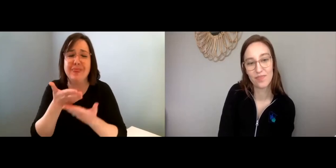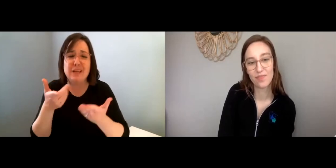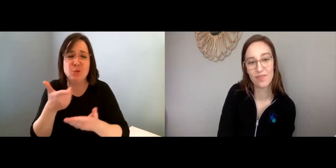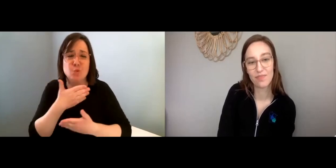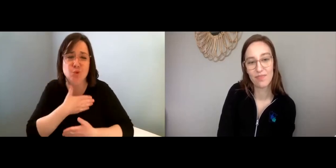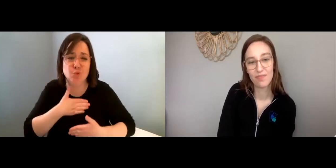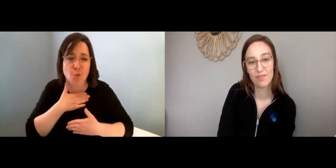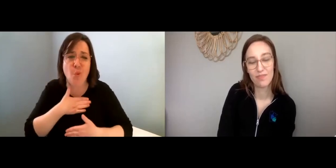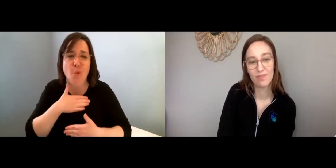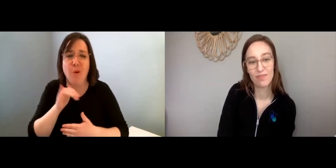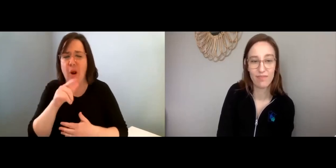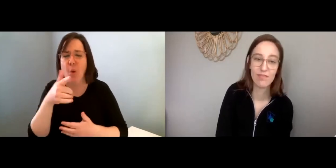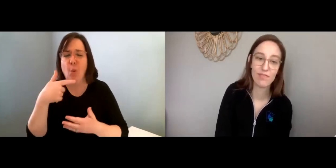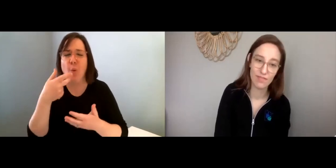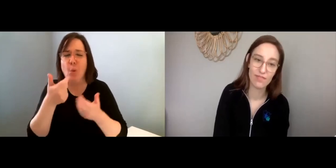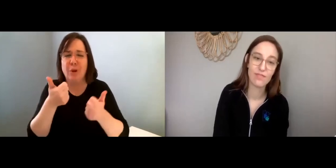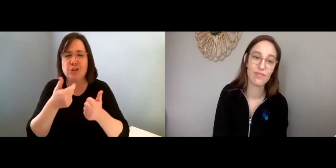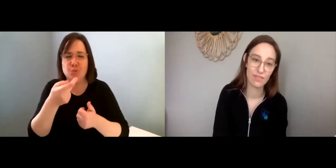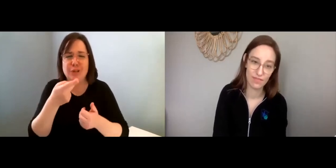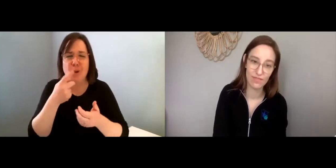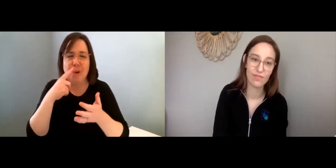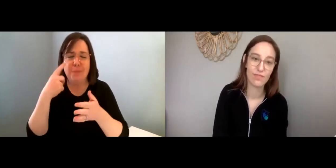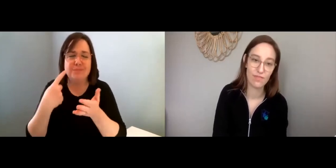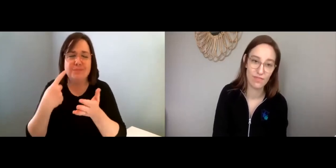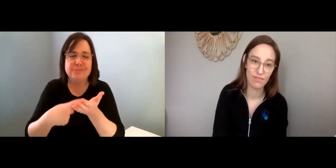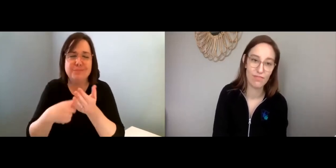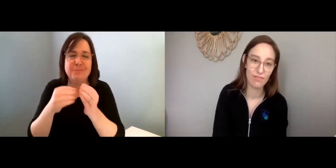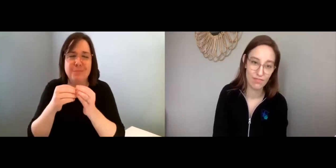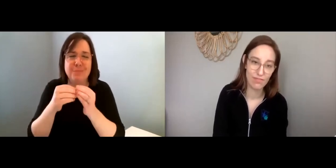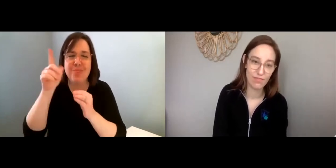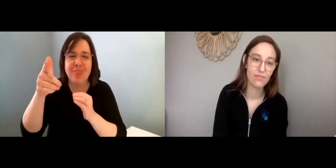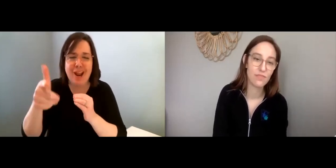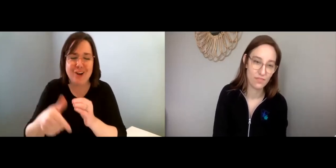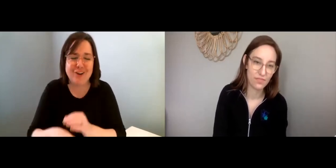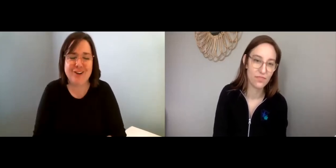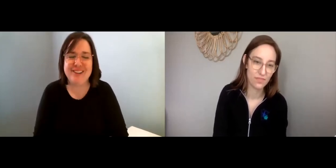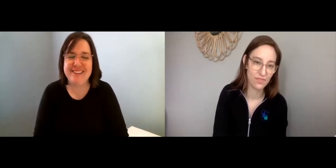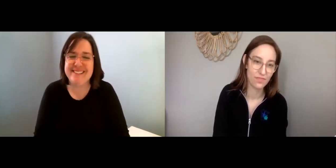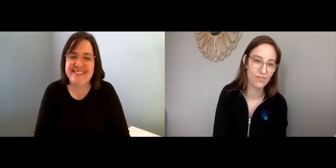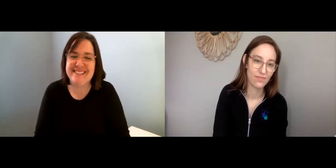Or do other things that you enjoy— which we’ll talk more about later.